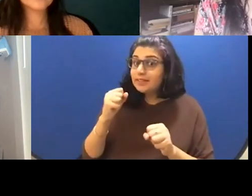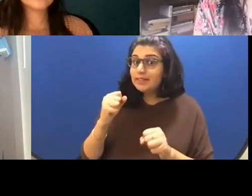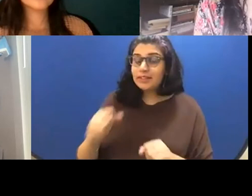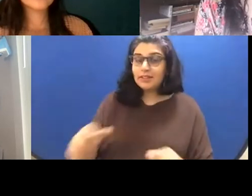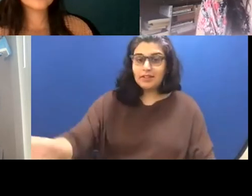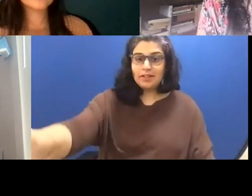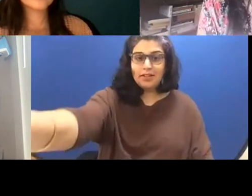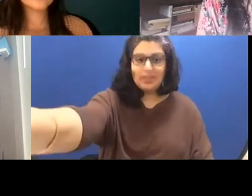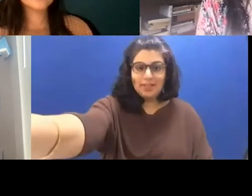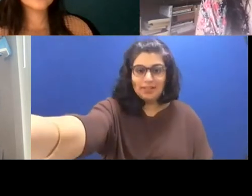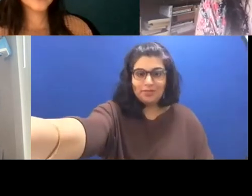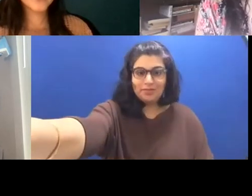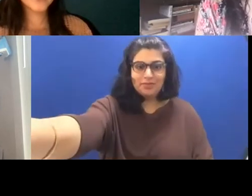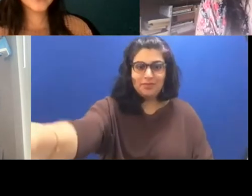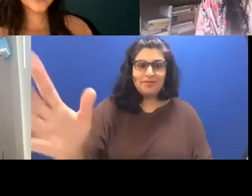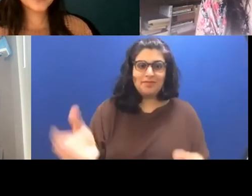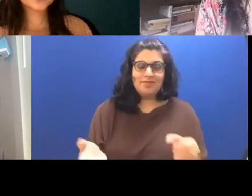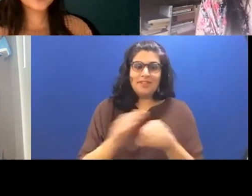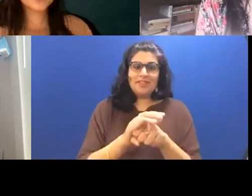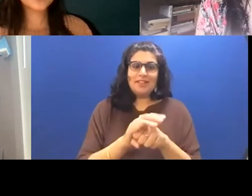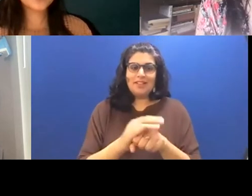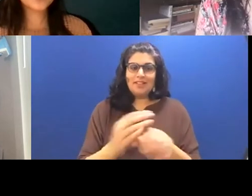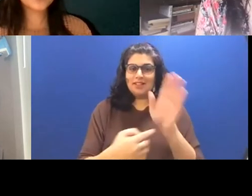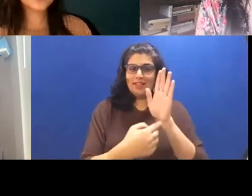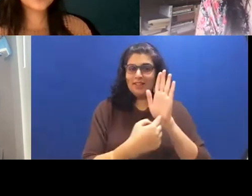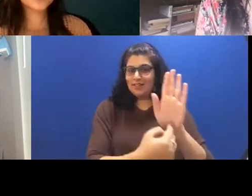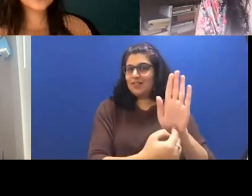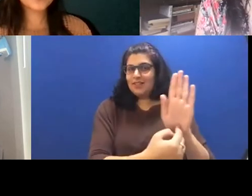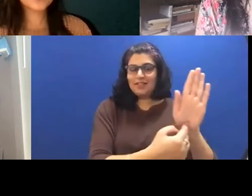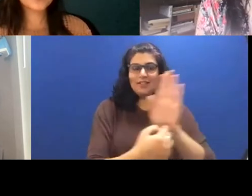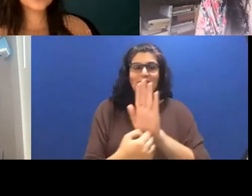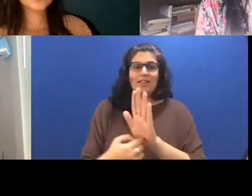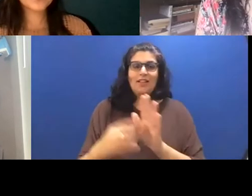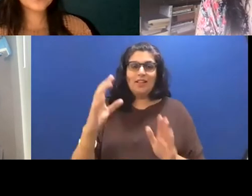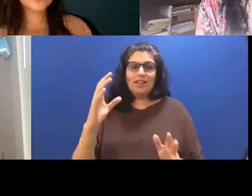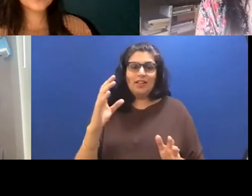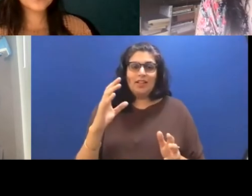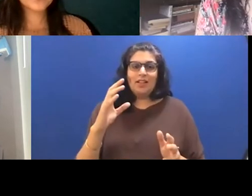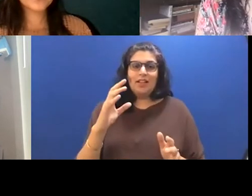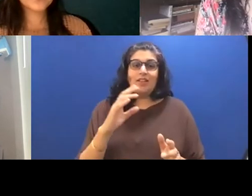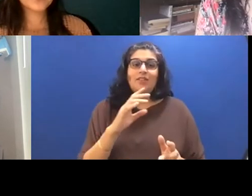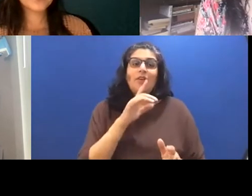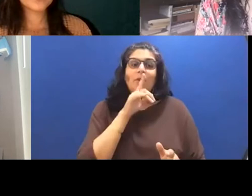Shout out to Diane Chanel. Originally, the flowers actually were upright, but when we